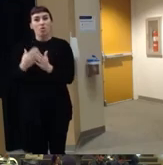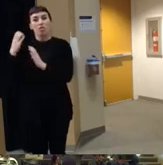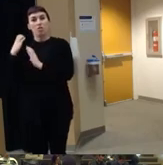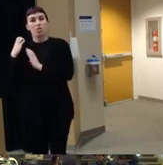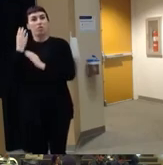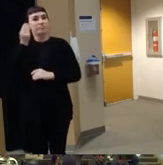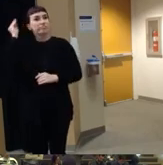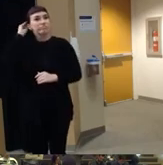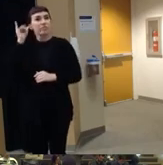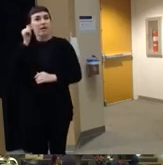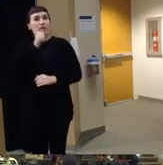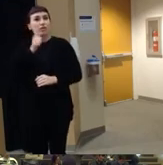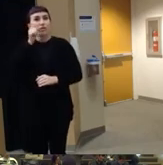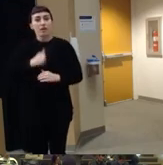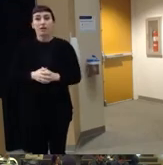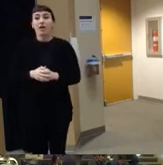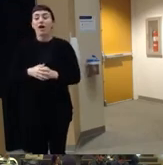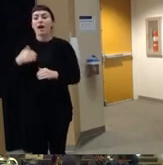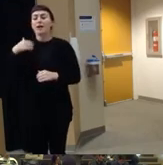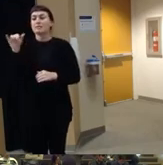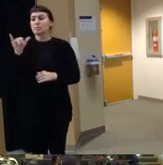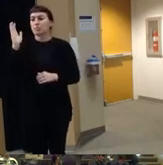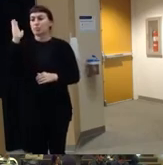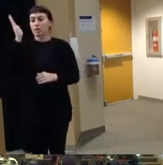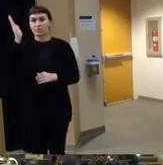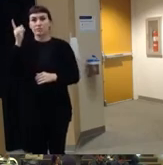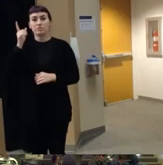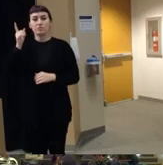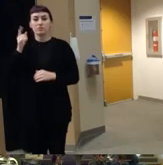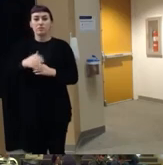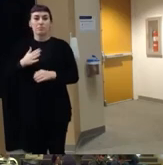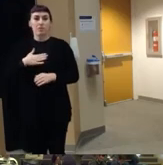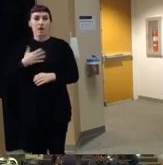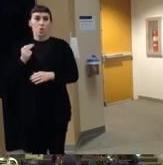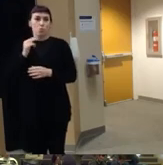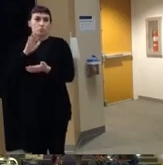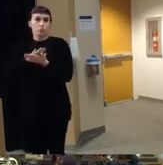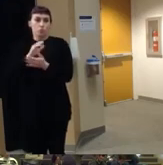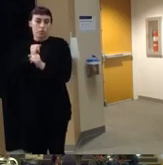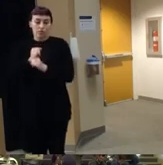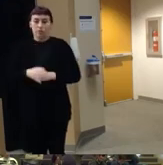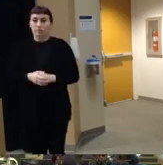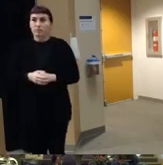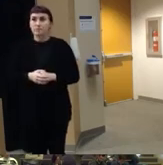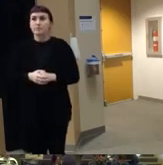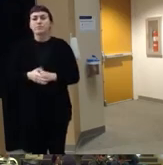um when I gave a similar presentation to um our in my own institution um you know I did hear from